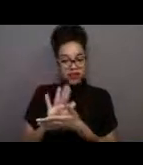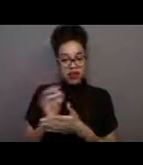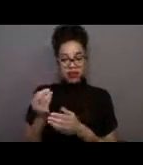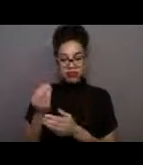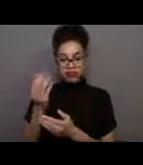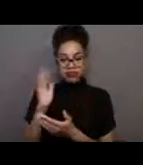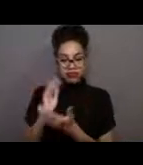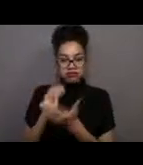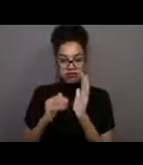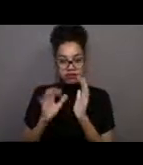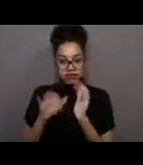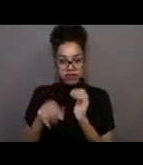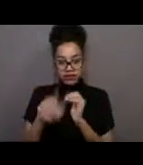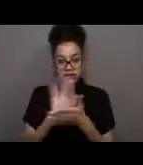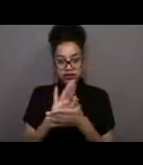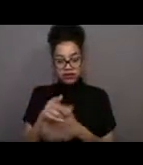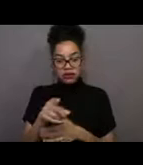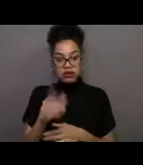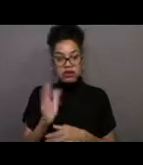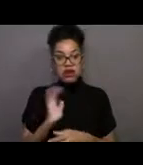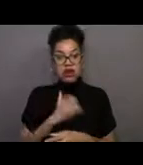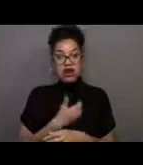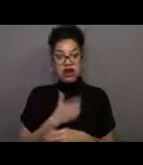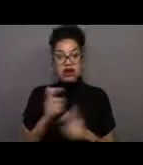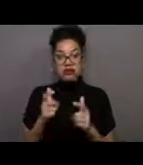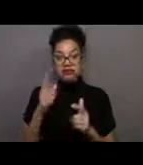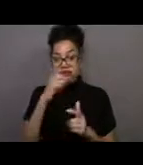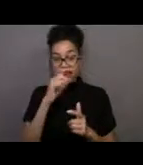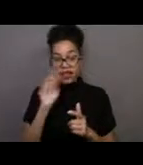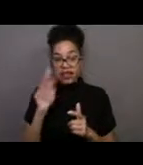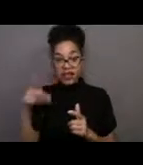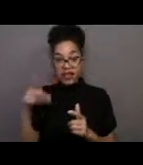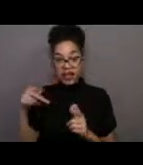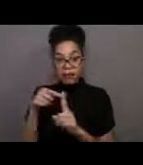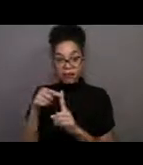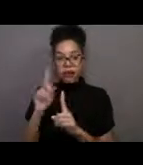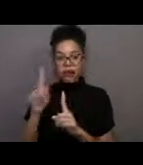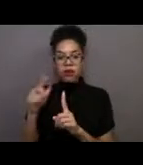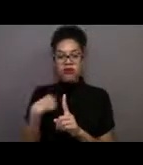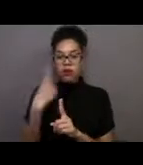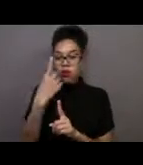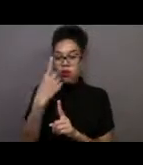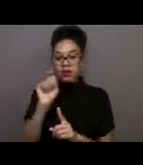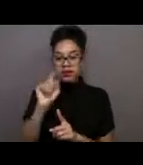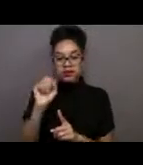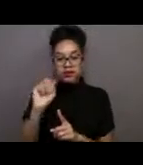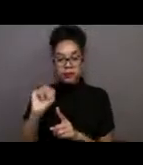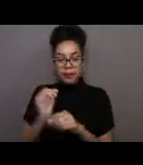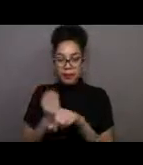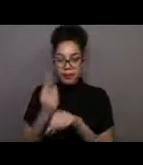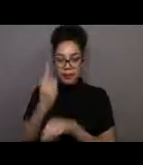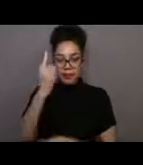our mock-up giant kelp, they only have that single one stipe that are going up. But a real giant kelp can have dozens,